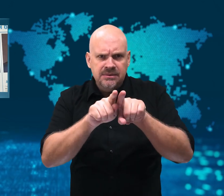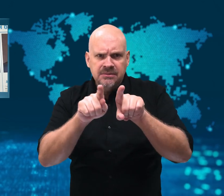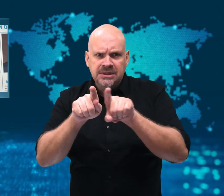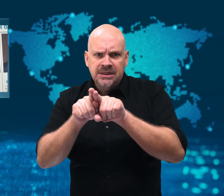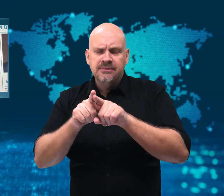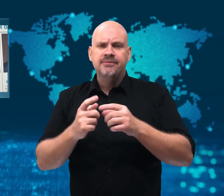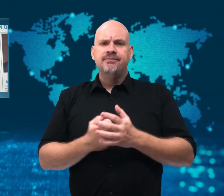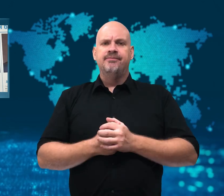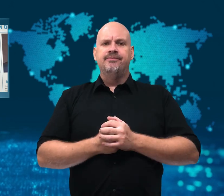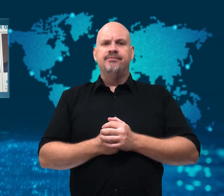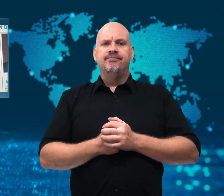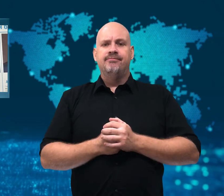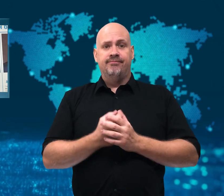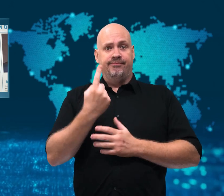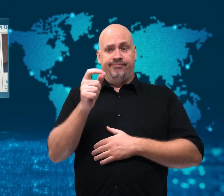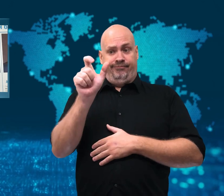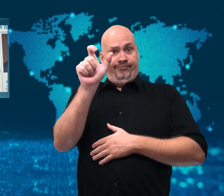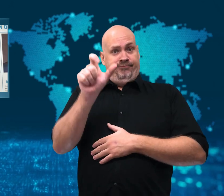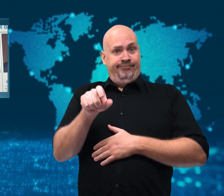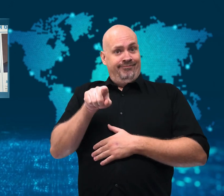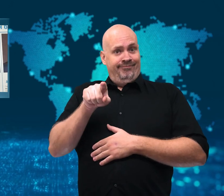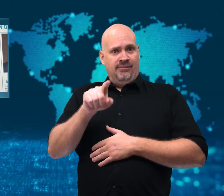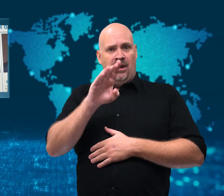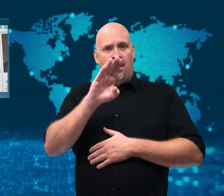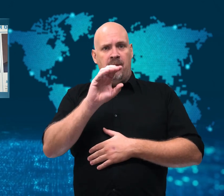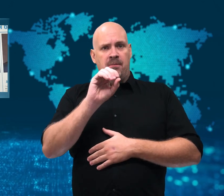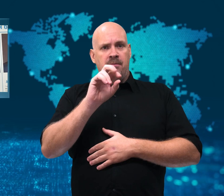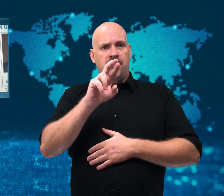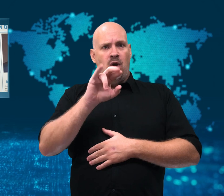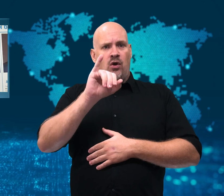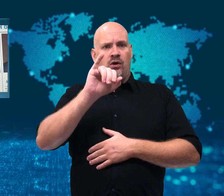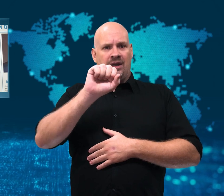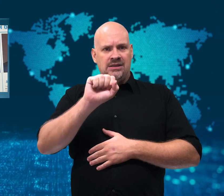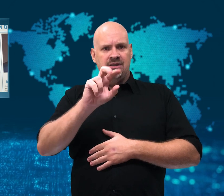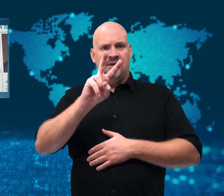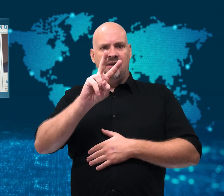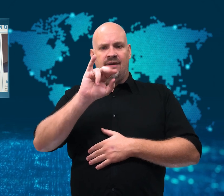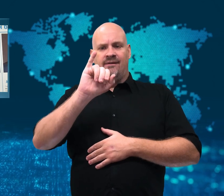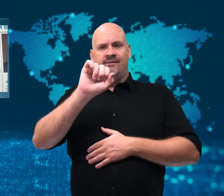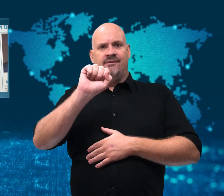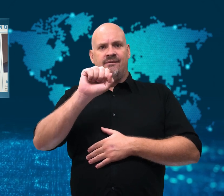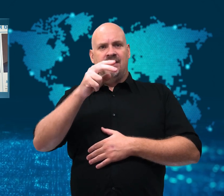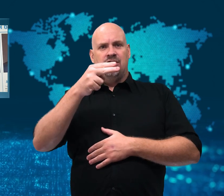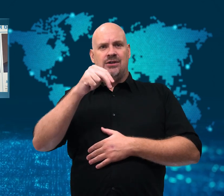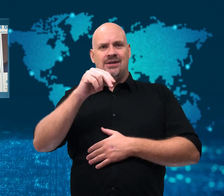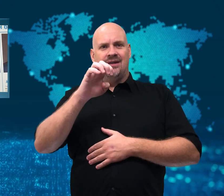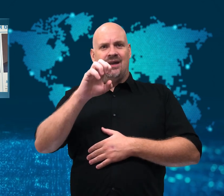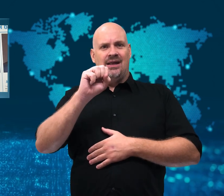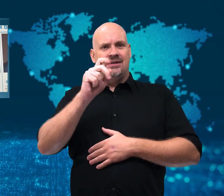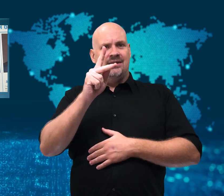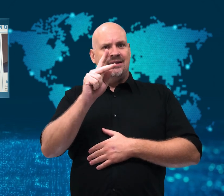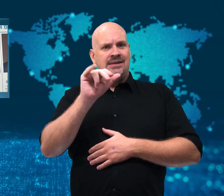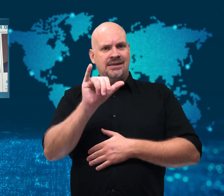Opposition candidate Boris Vishnevsky was stunned when he saw